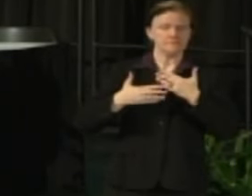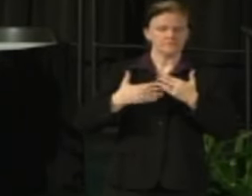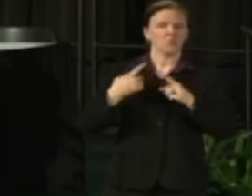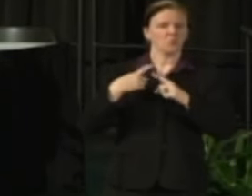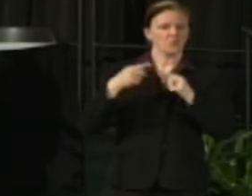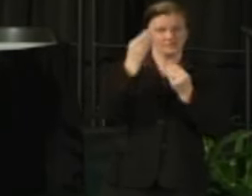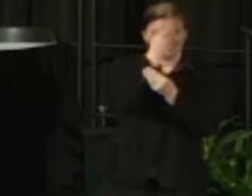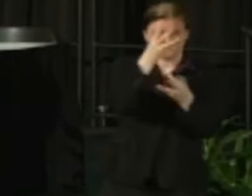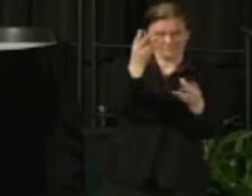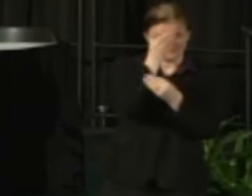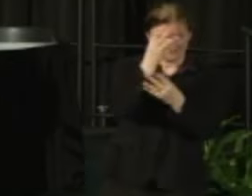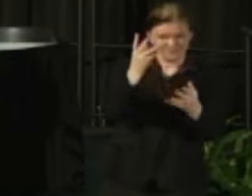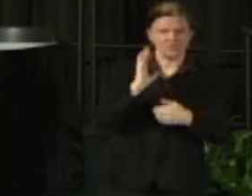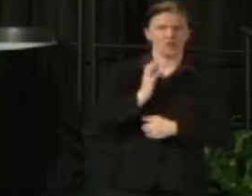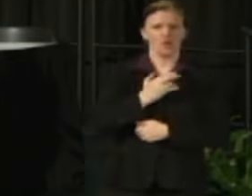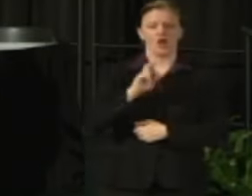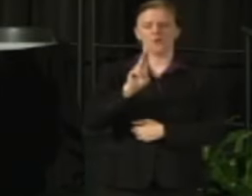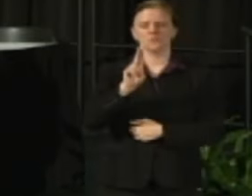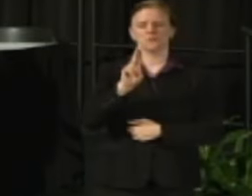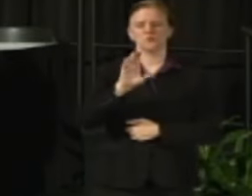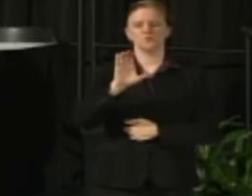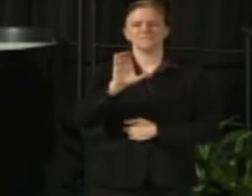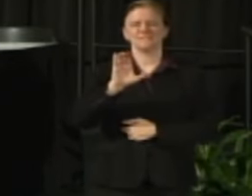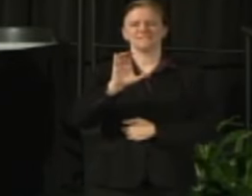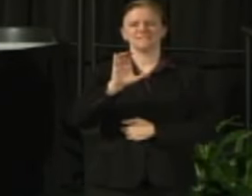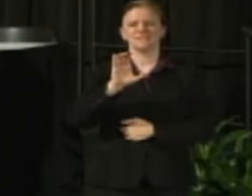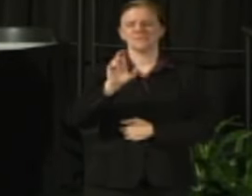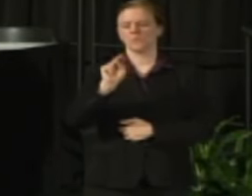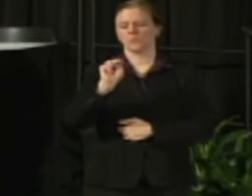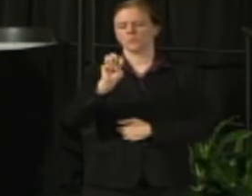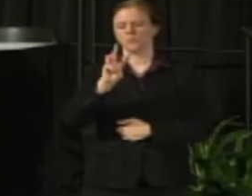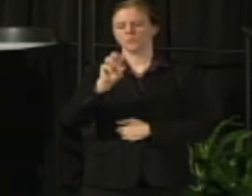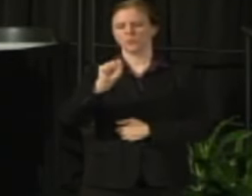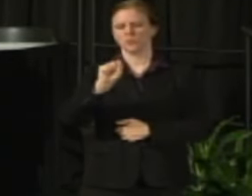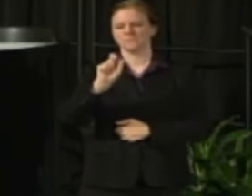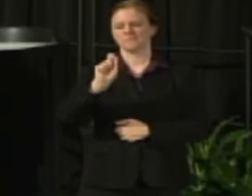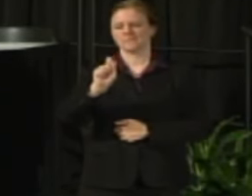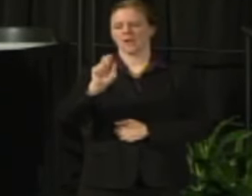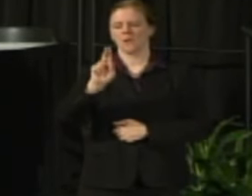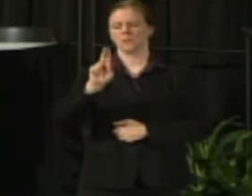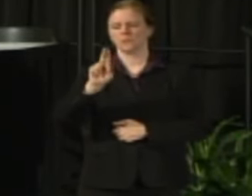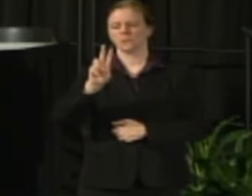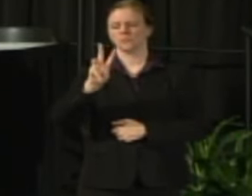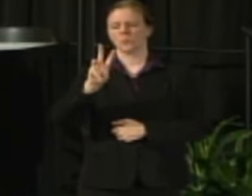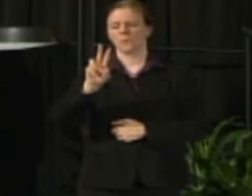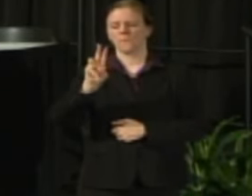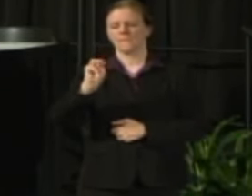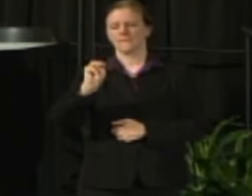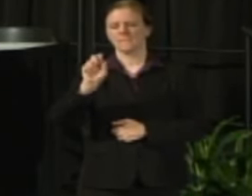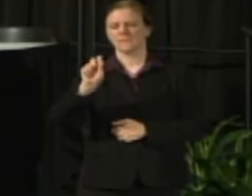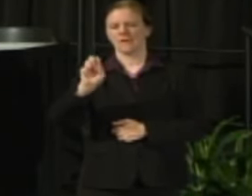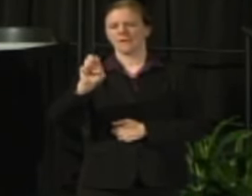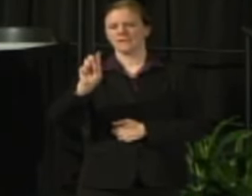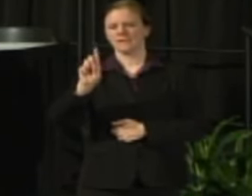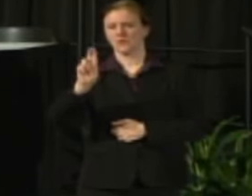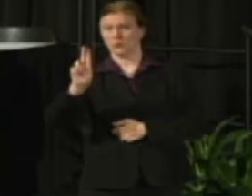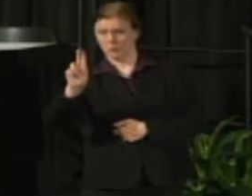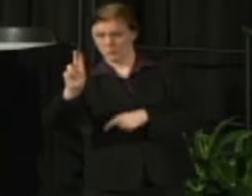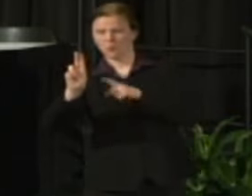Our UCNews.uwm.edu web page has proved a very valuable resource and I want